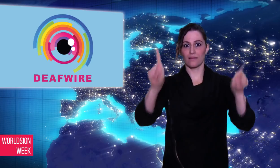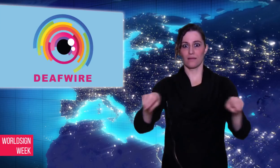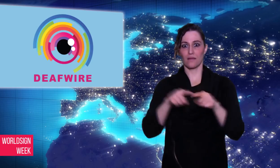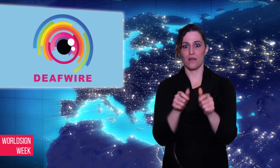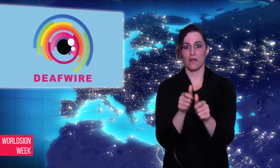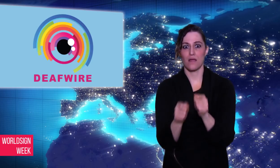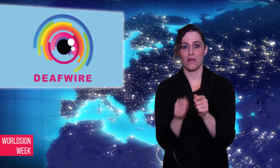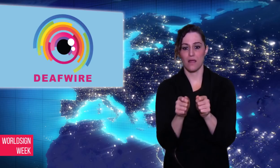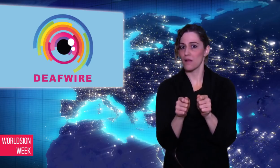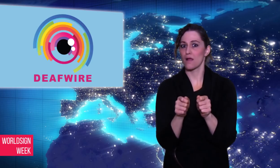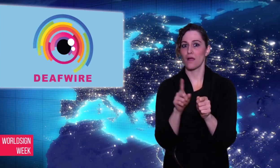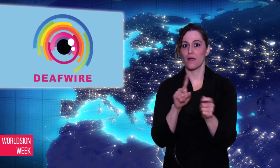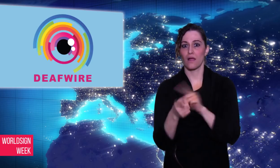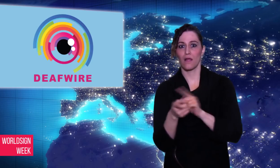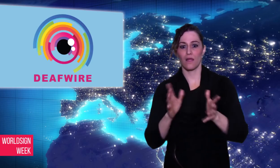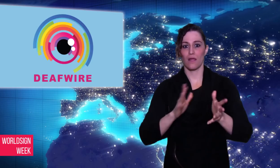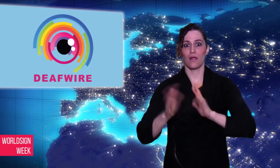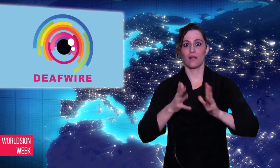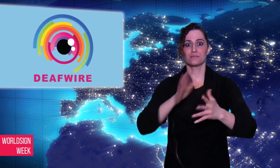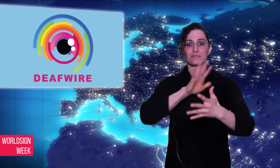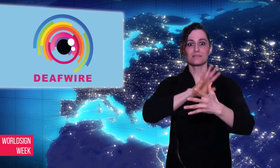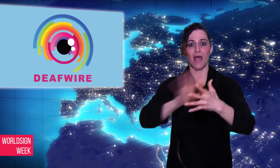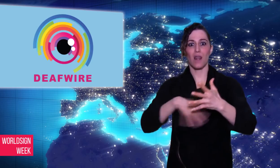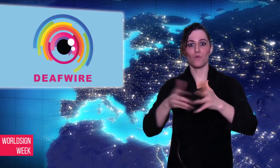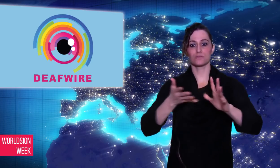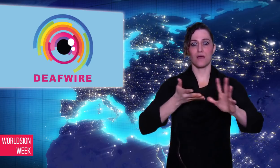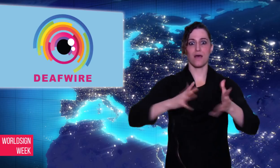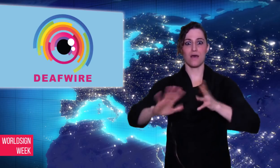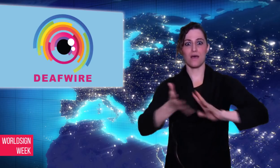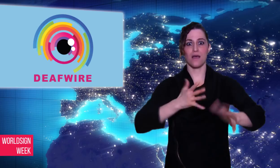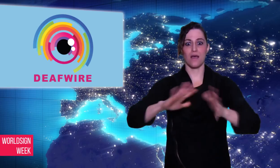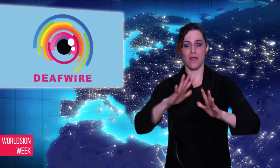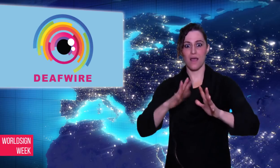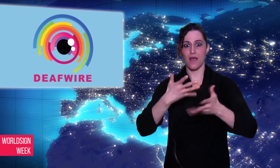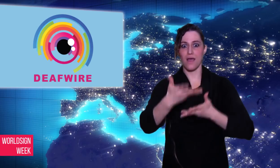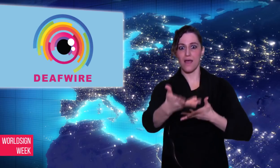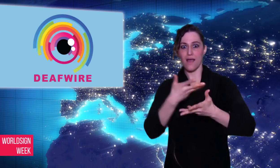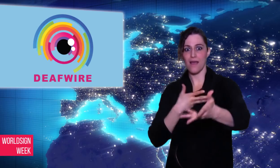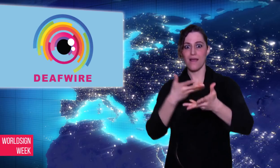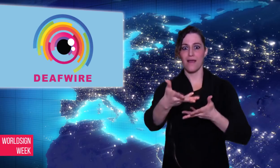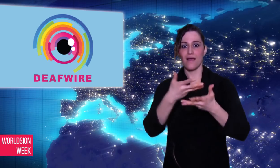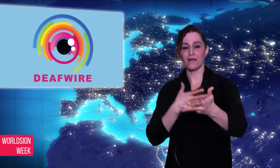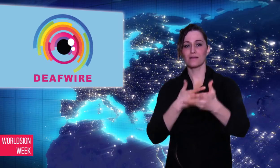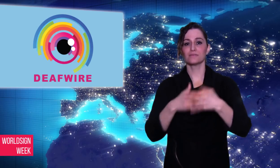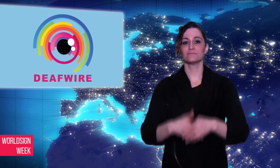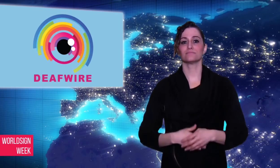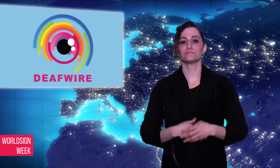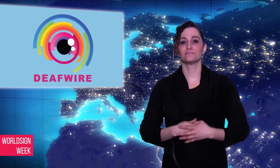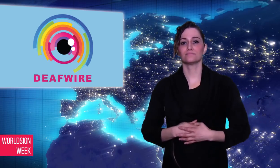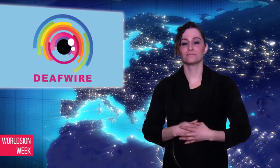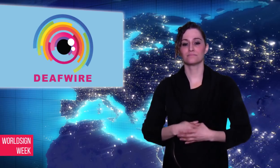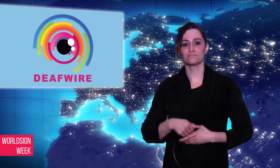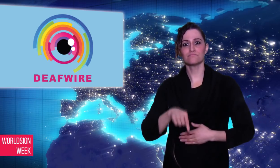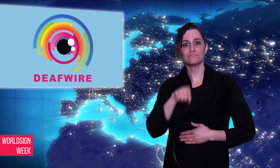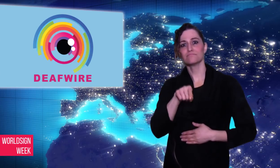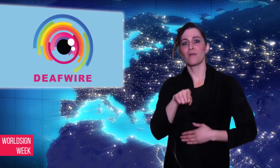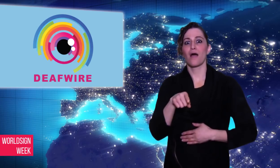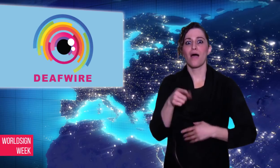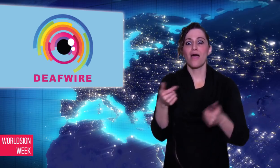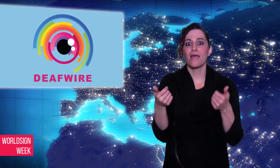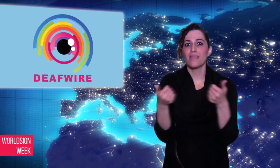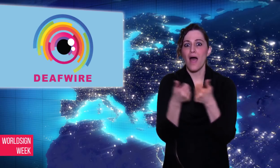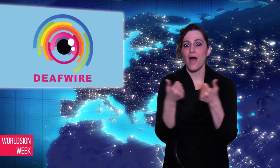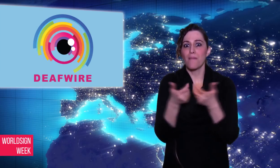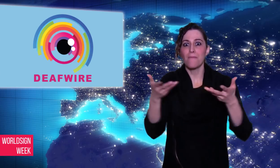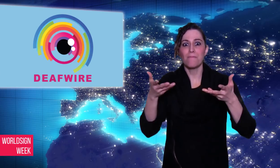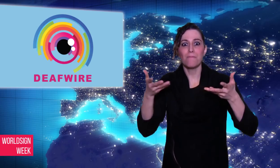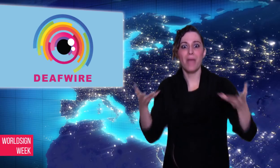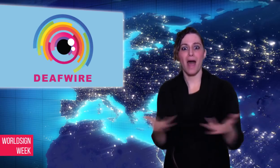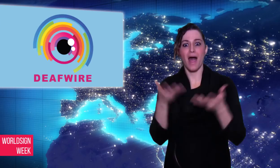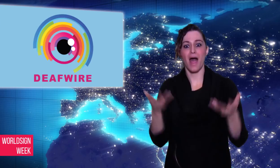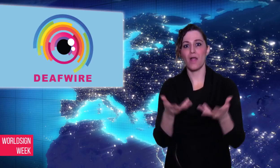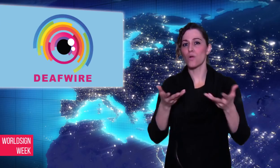interactive digital game that uses sign